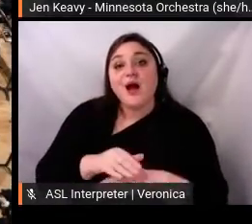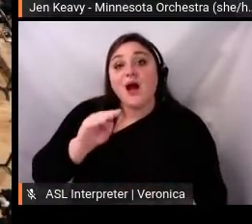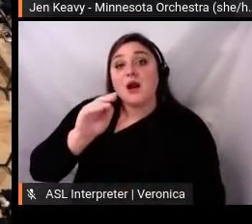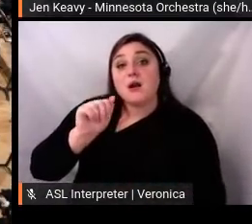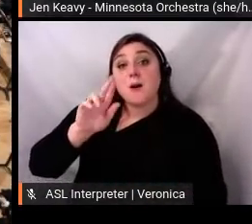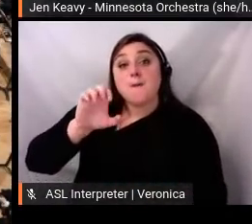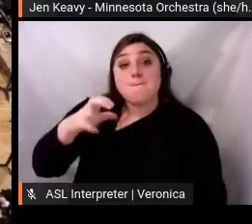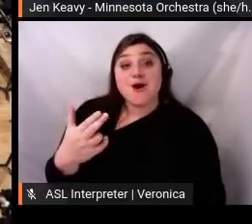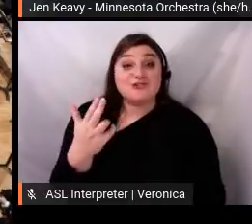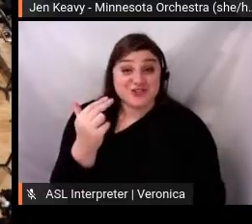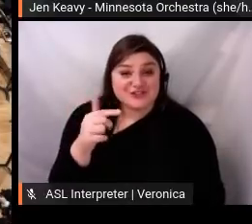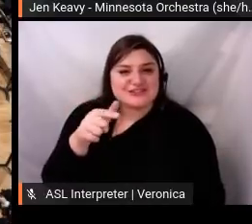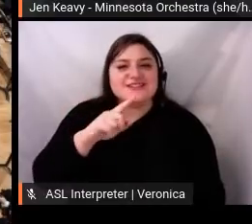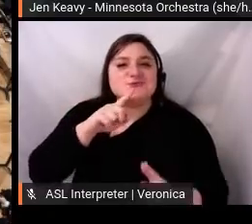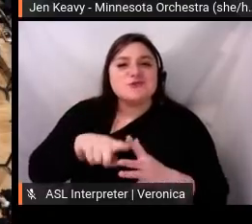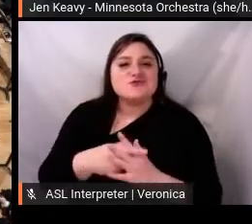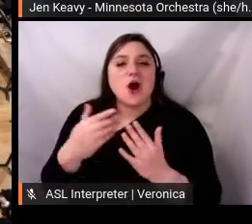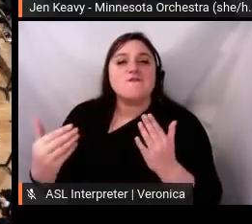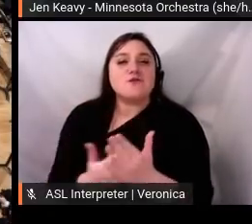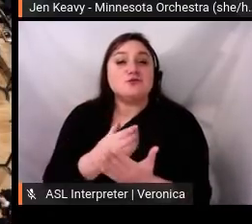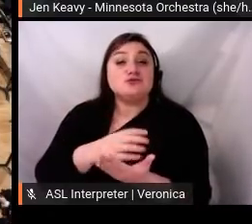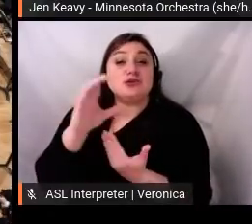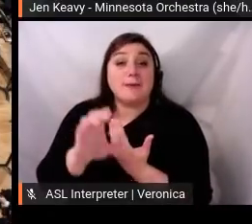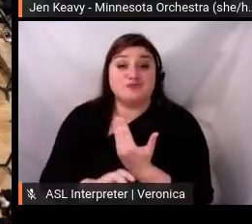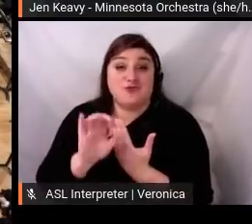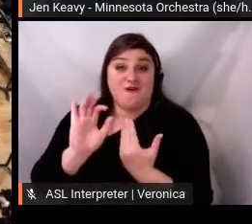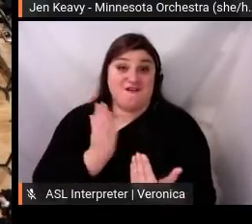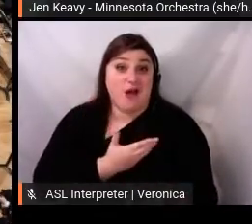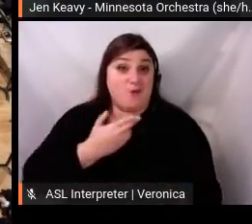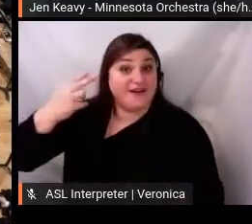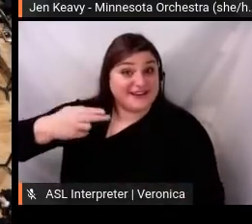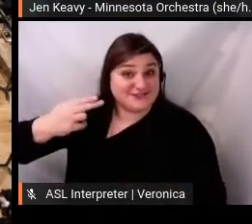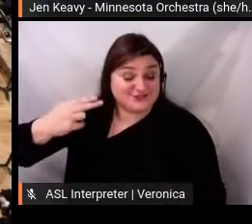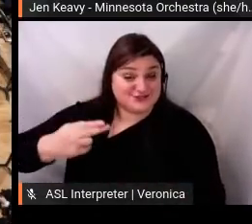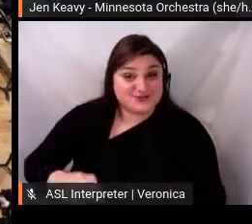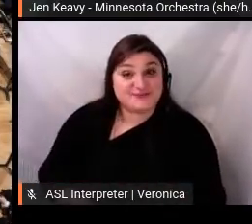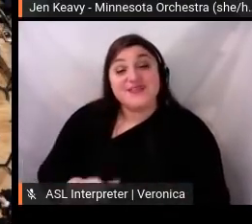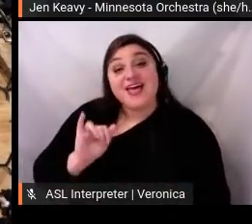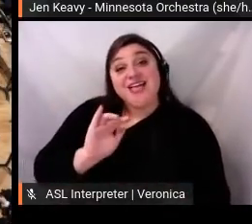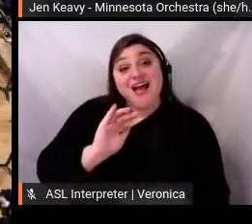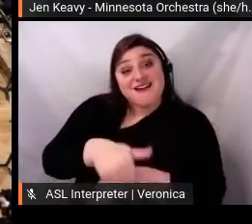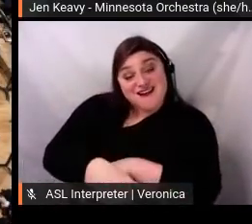another new chapter in our history. That night, our mighty Minnesota Orchestra